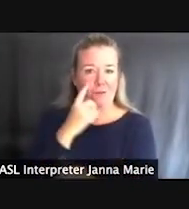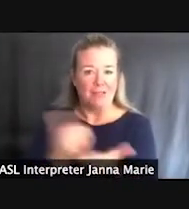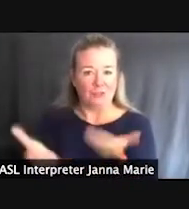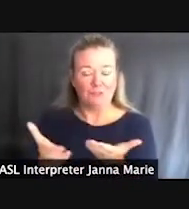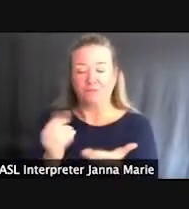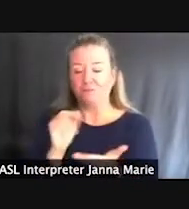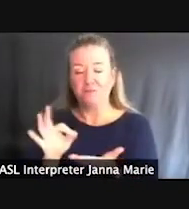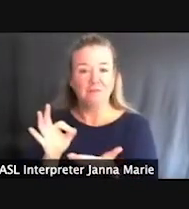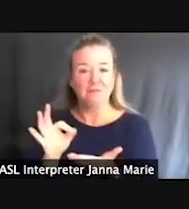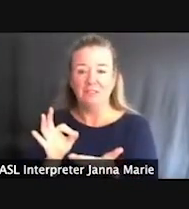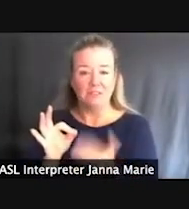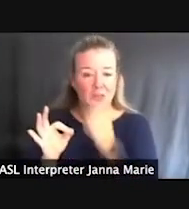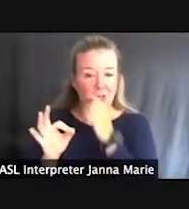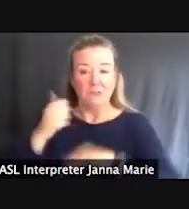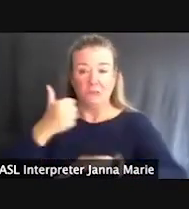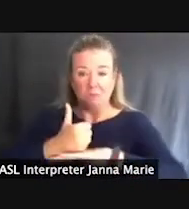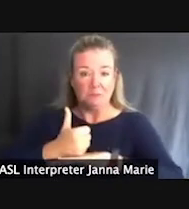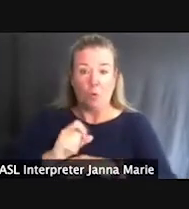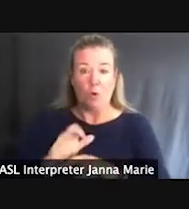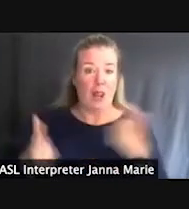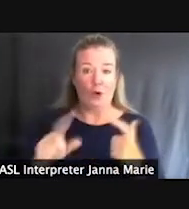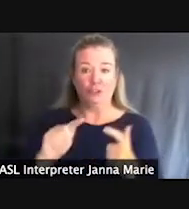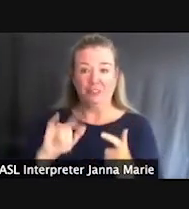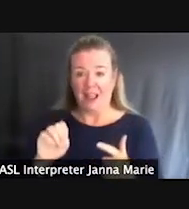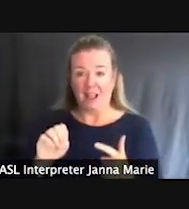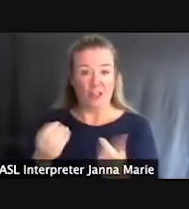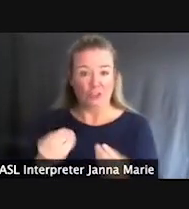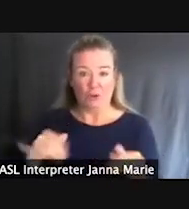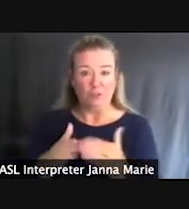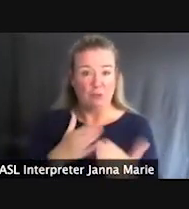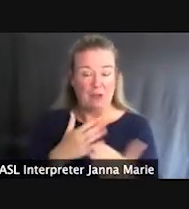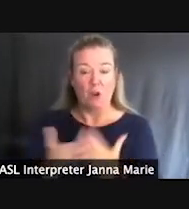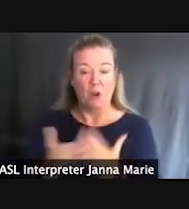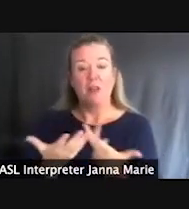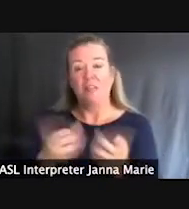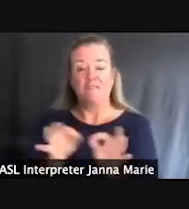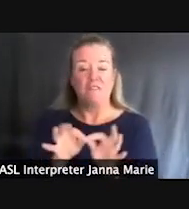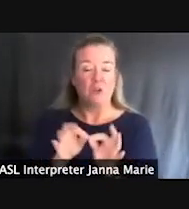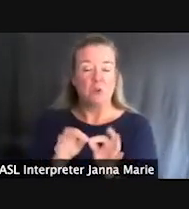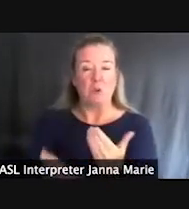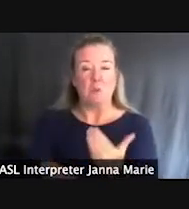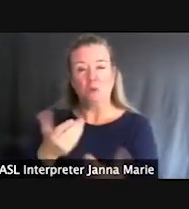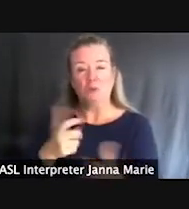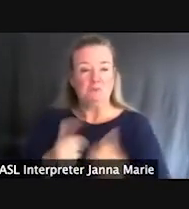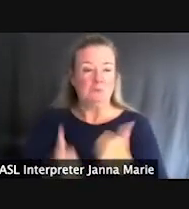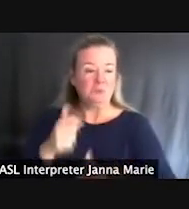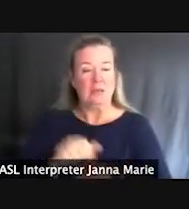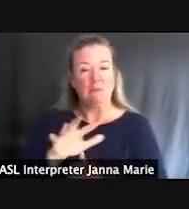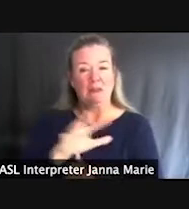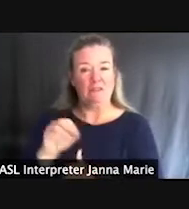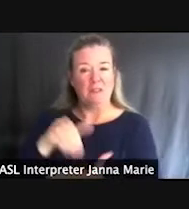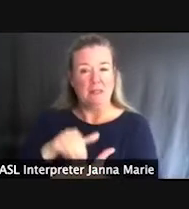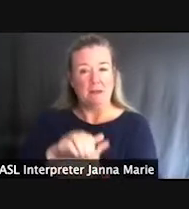a large tile type of a surface, with a value typically around fifty thousand dollars.